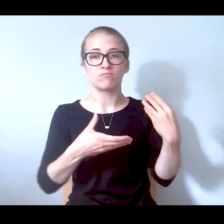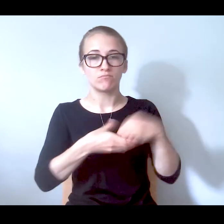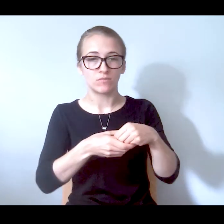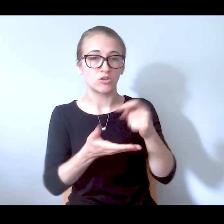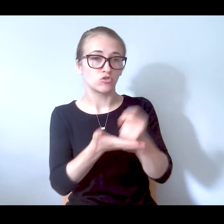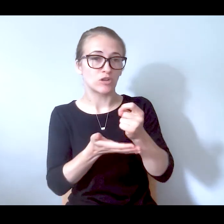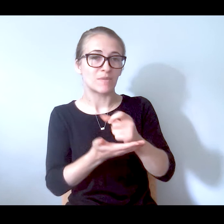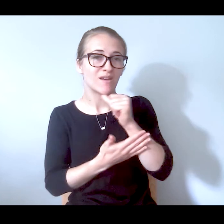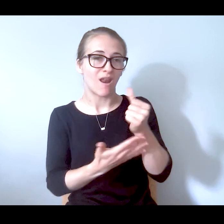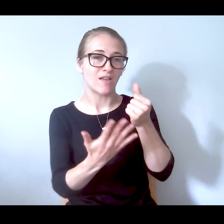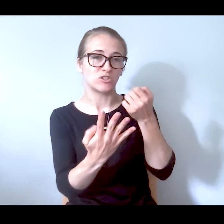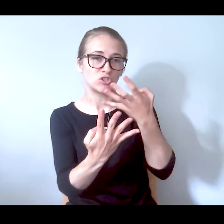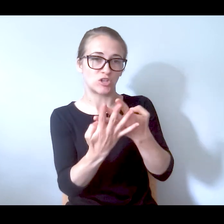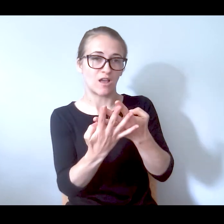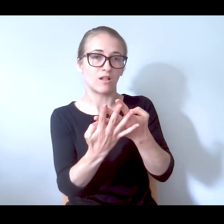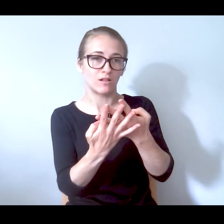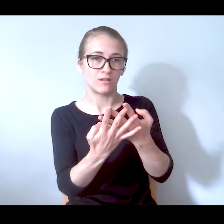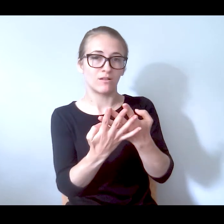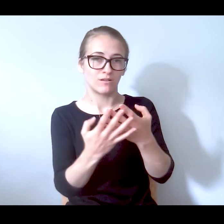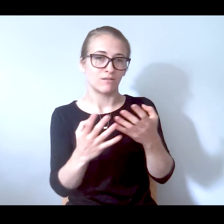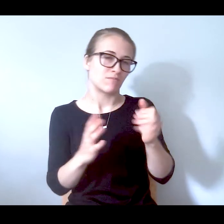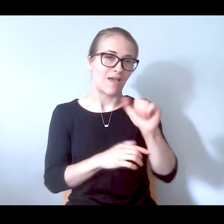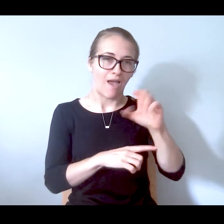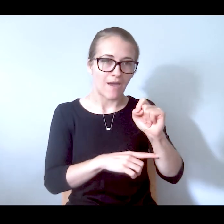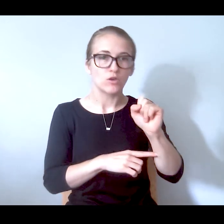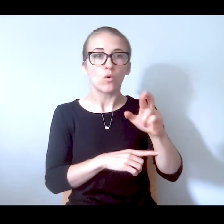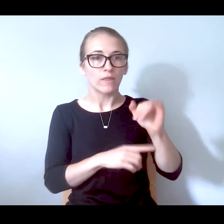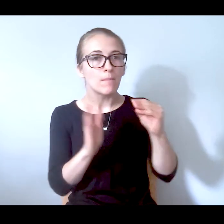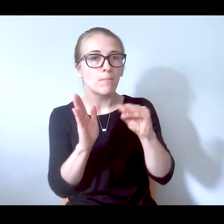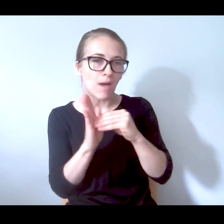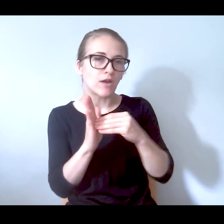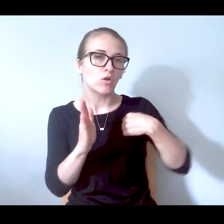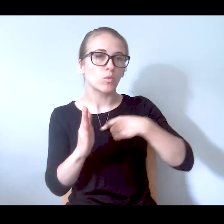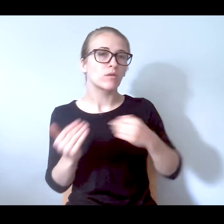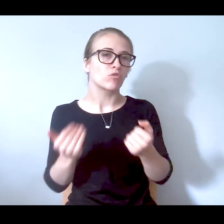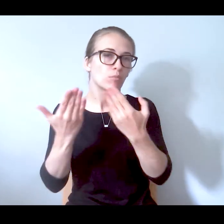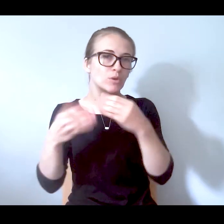that are covered within the treatment not jail act or the model that we're proposing within the bill